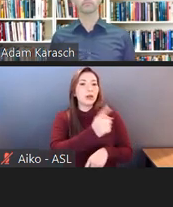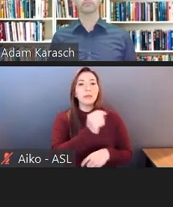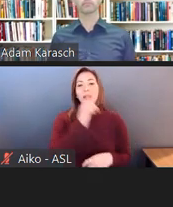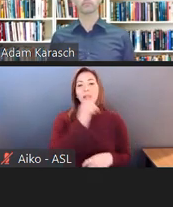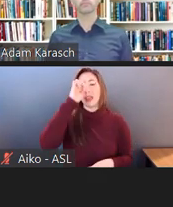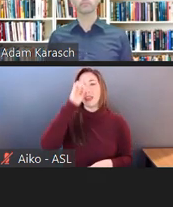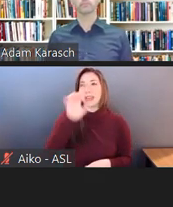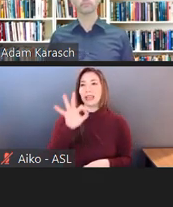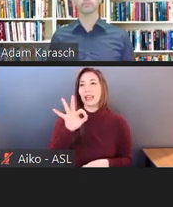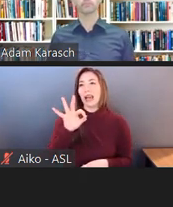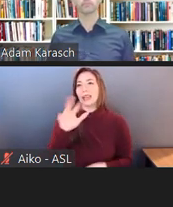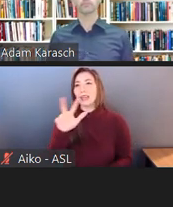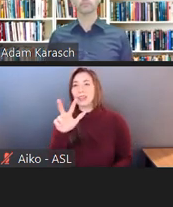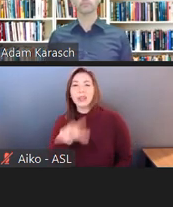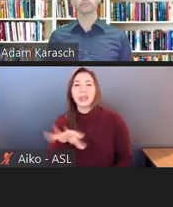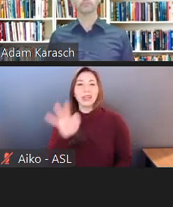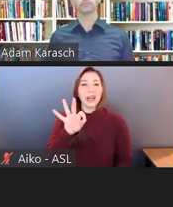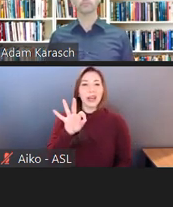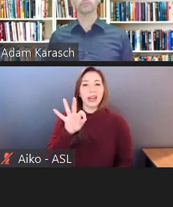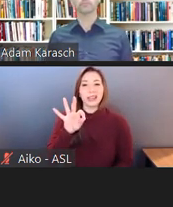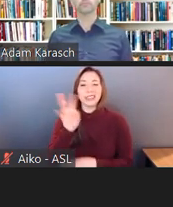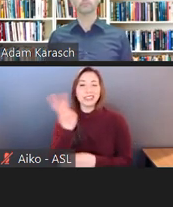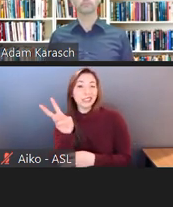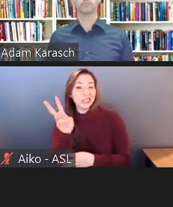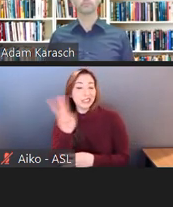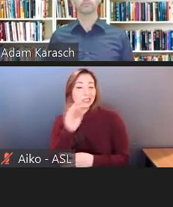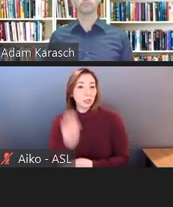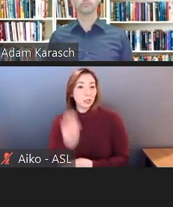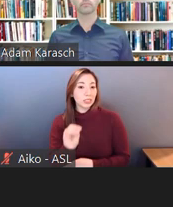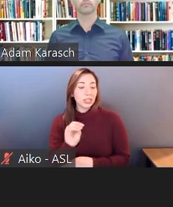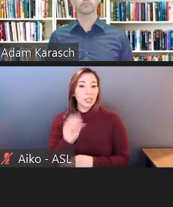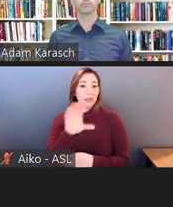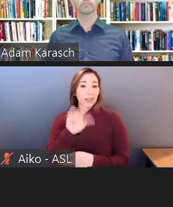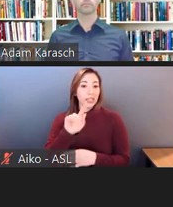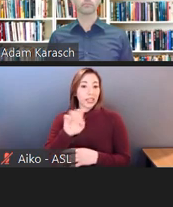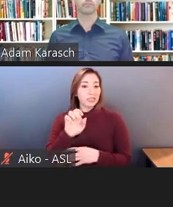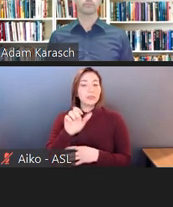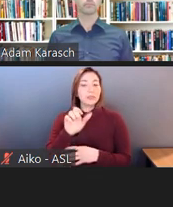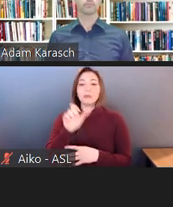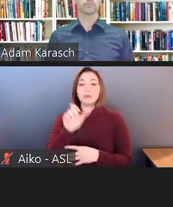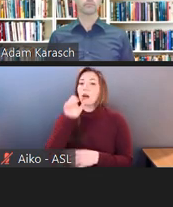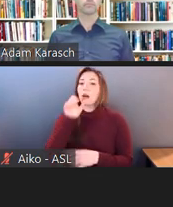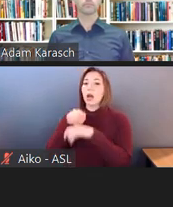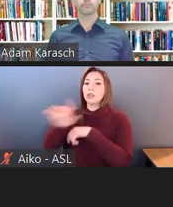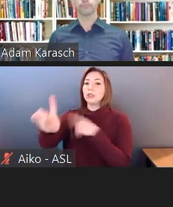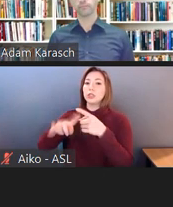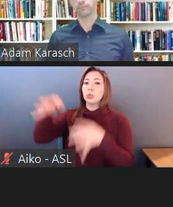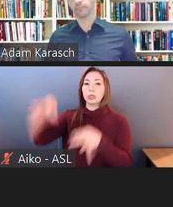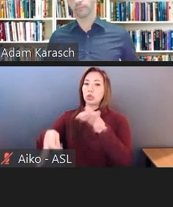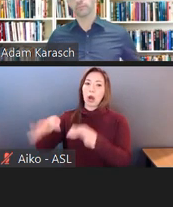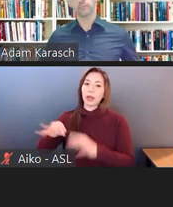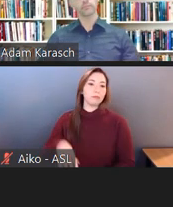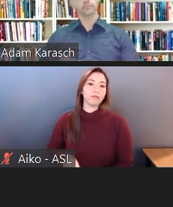that are filed, end up resolving-- do not go to a trial. And in this COVID environment, when